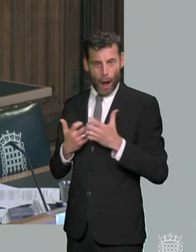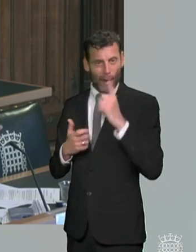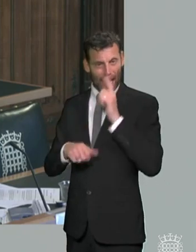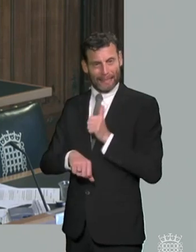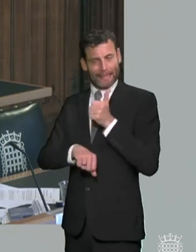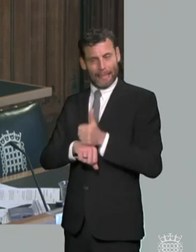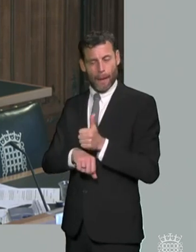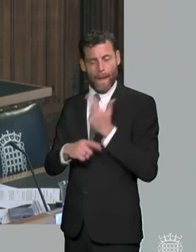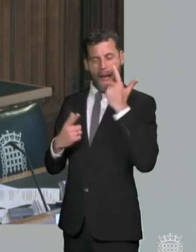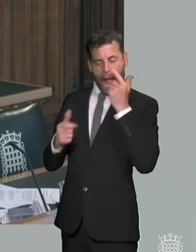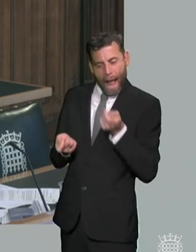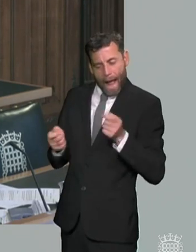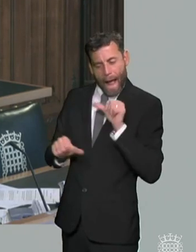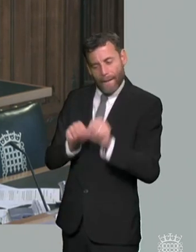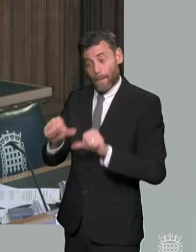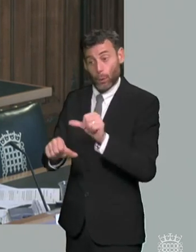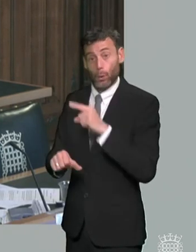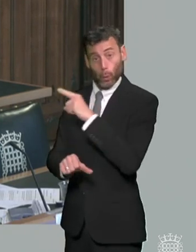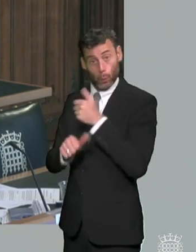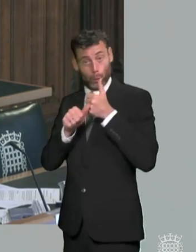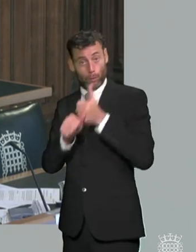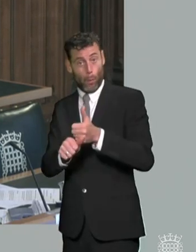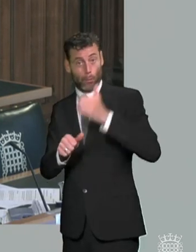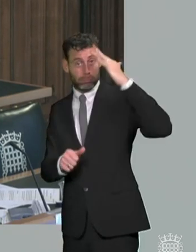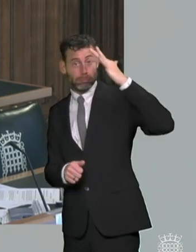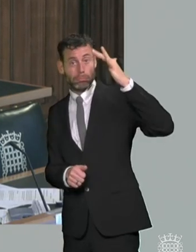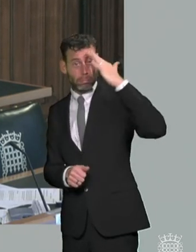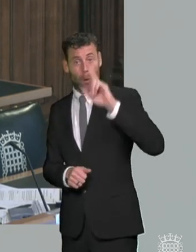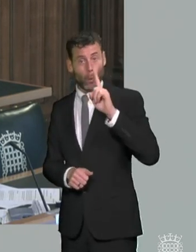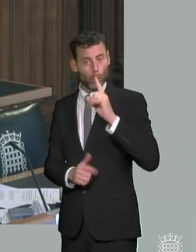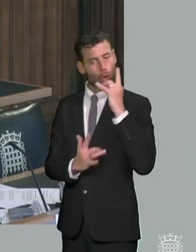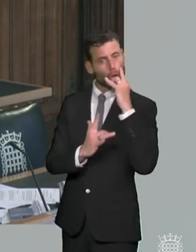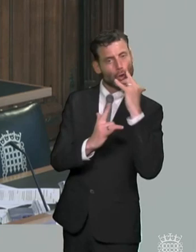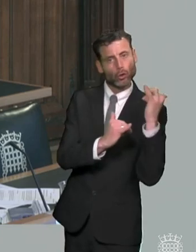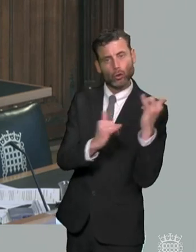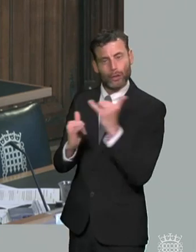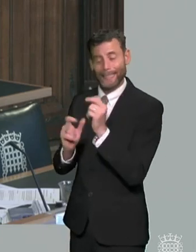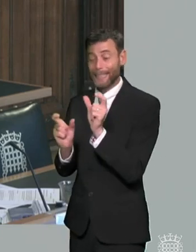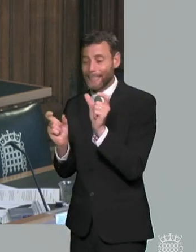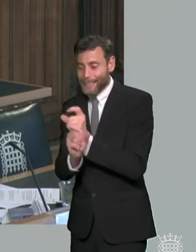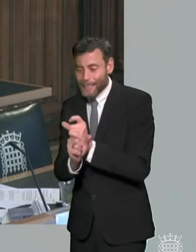of universal screening of all uh young people for not just dyslexia but of course dyspraxia